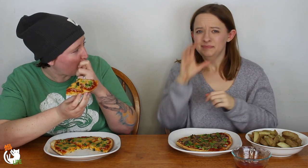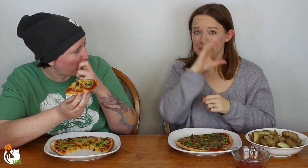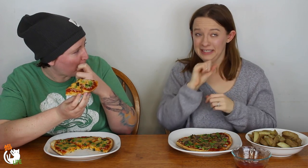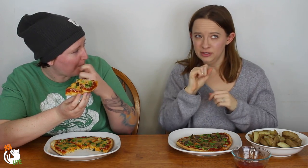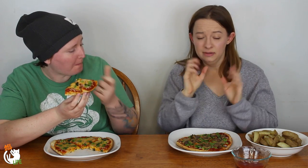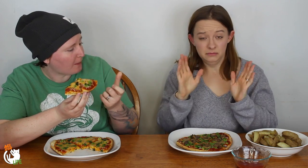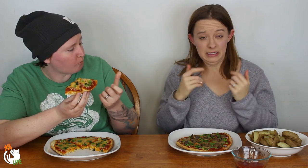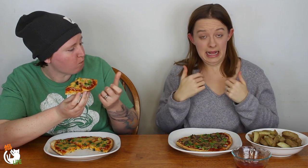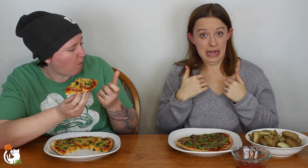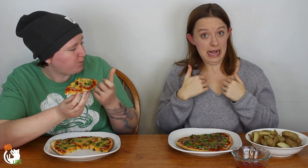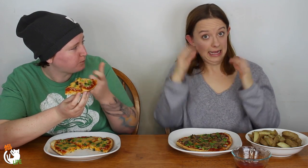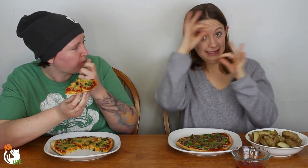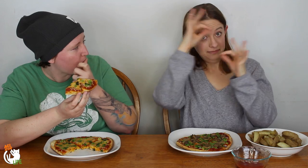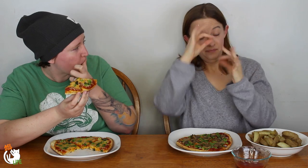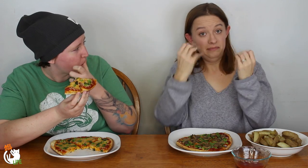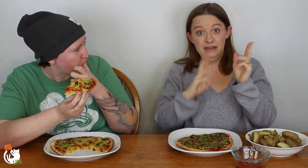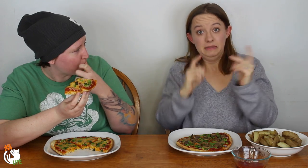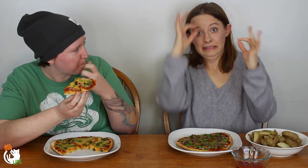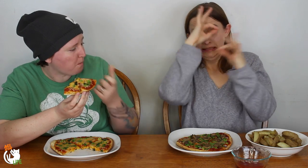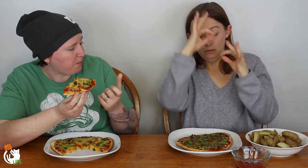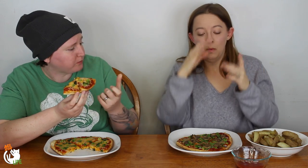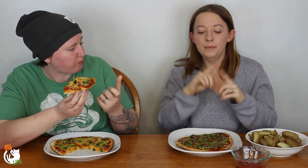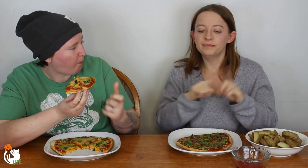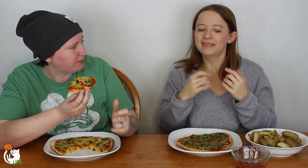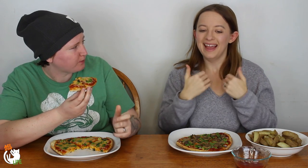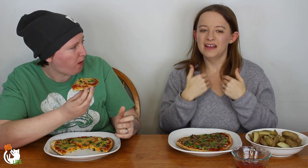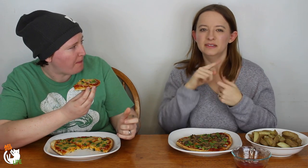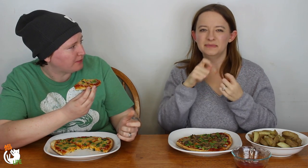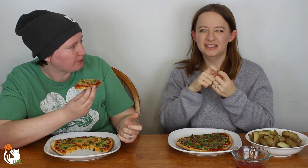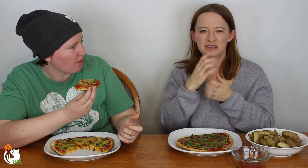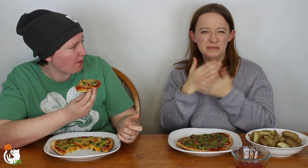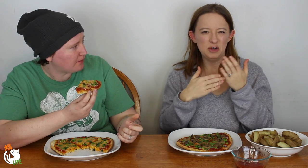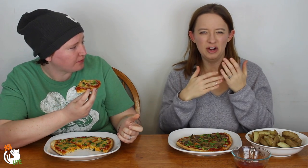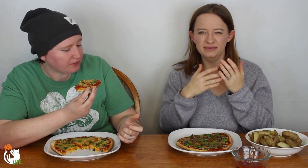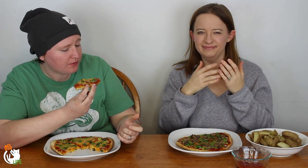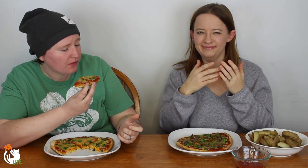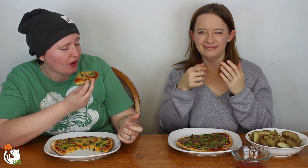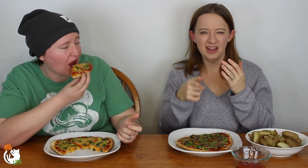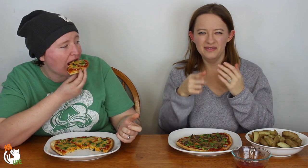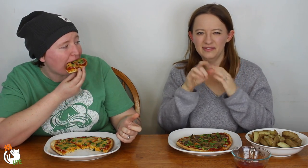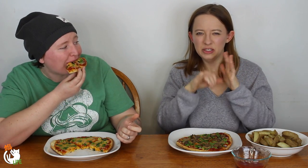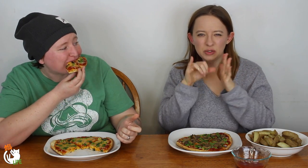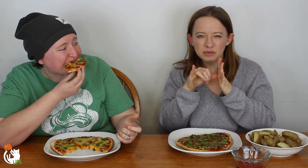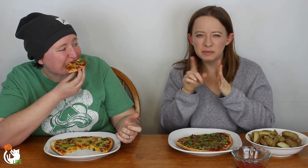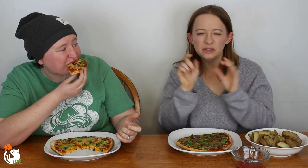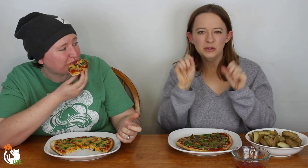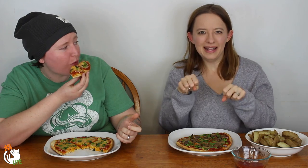Anyways what happened apparently -- I didn't know about it. Many people didn't know about it but there's a specific part under Youtube